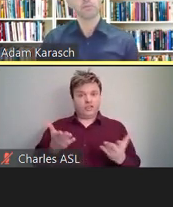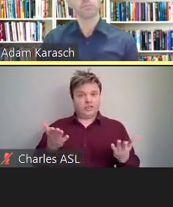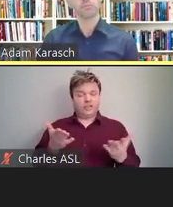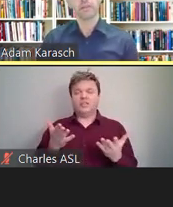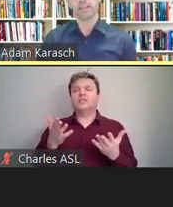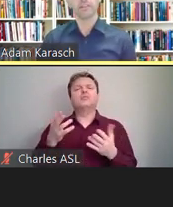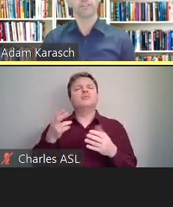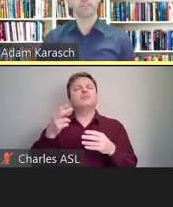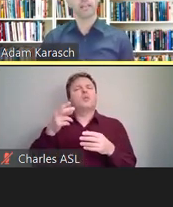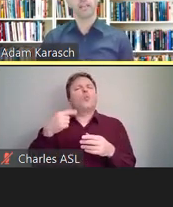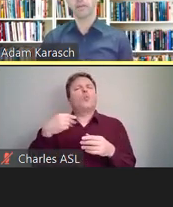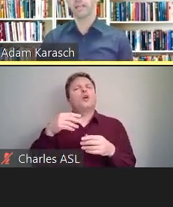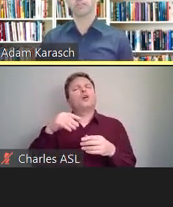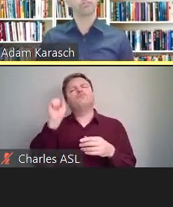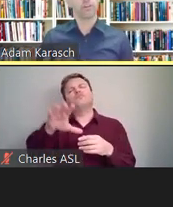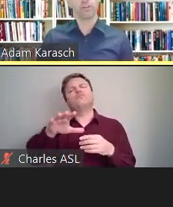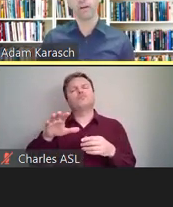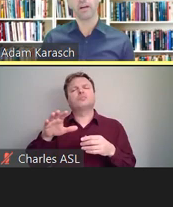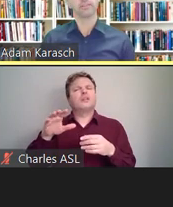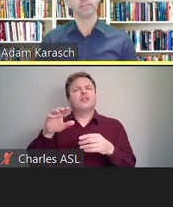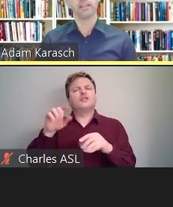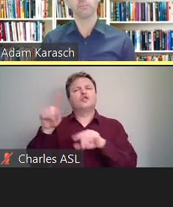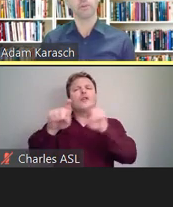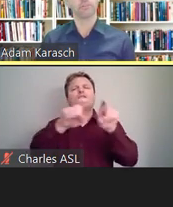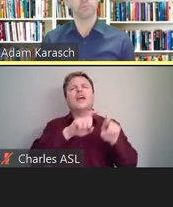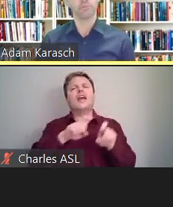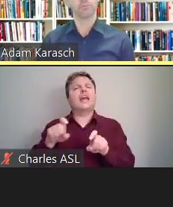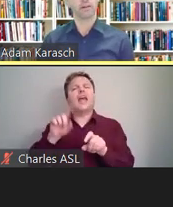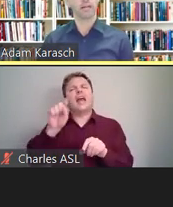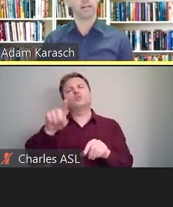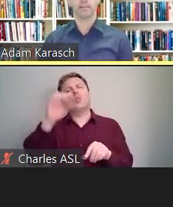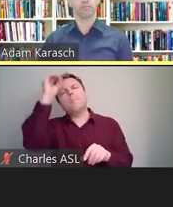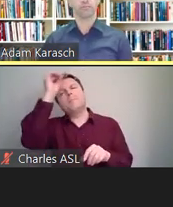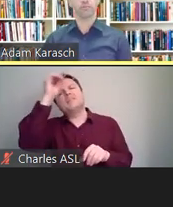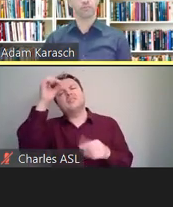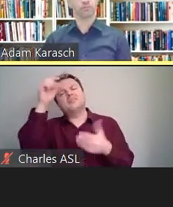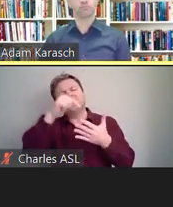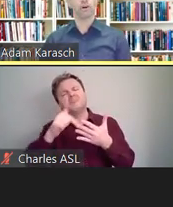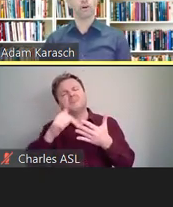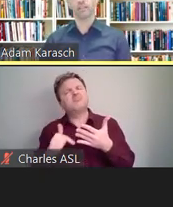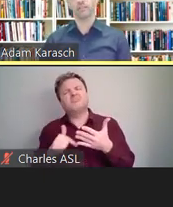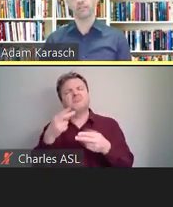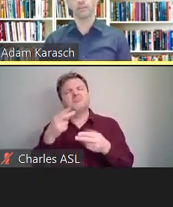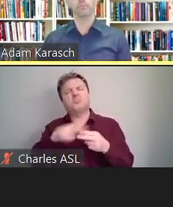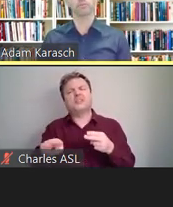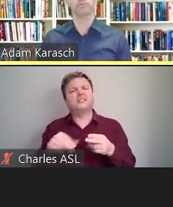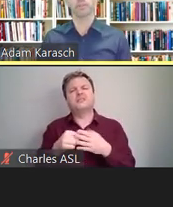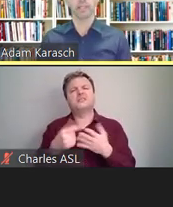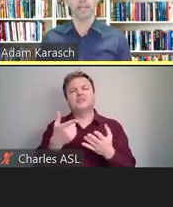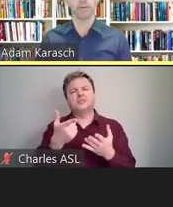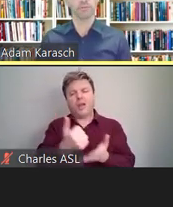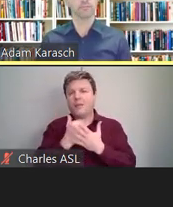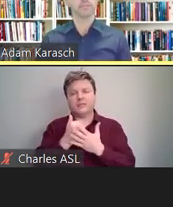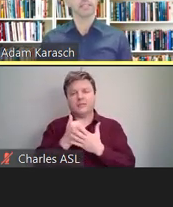We'd ask you to just take a minute and share your thoughts and help us improve our content for future audiences. That would be really helpful.